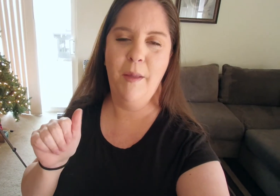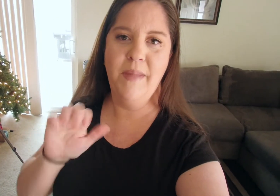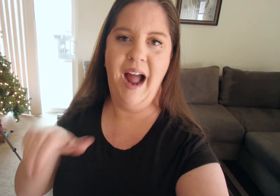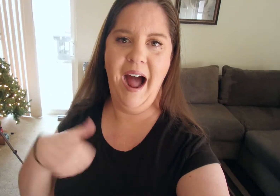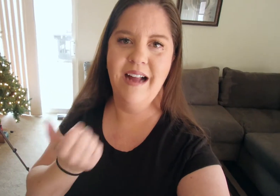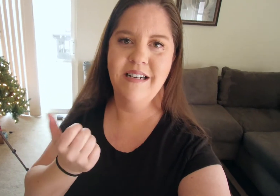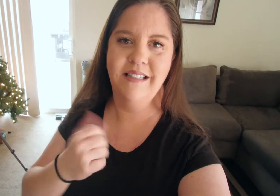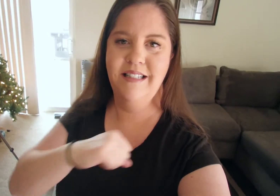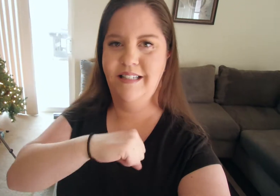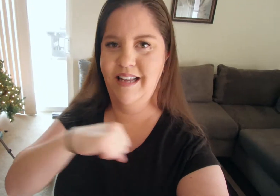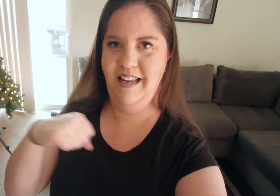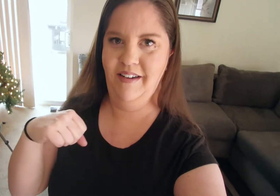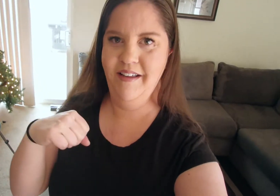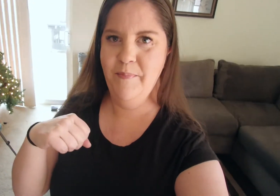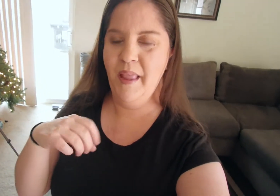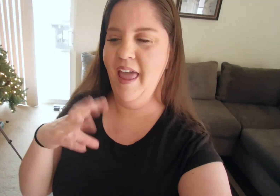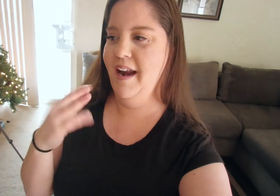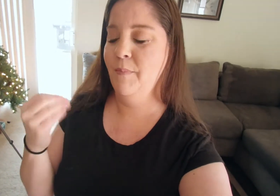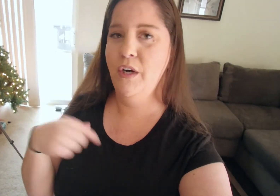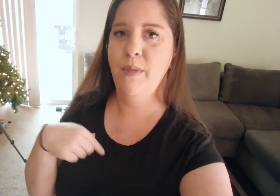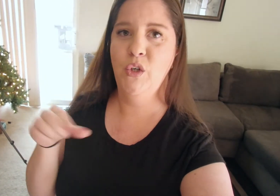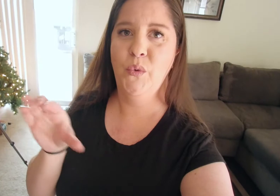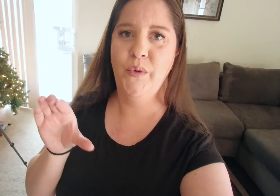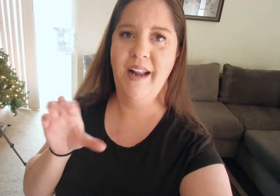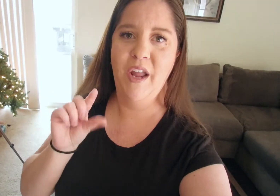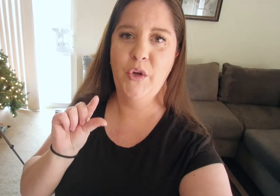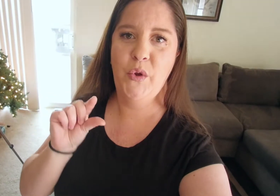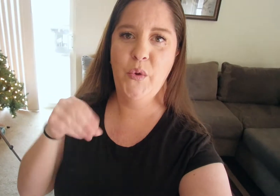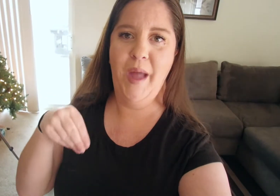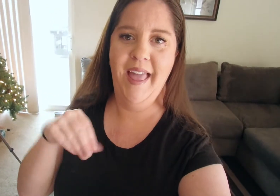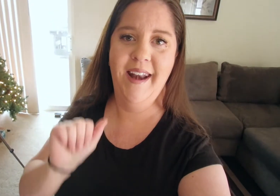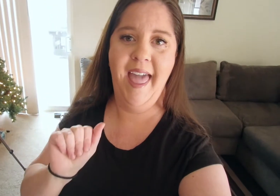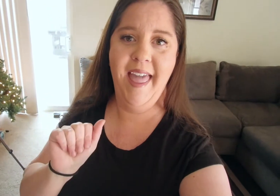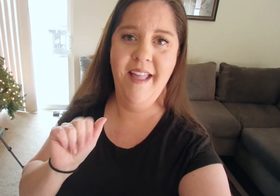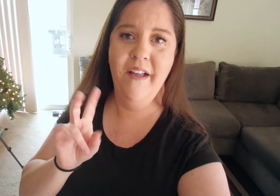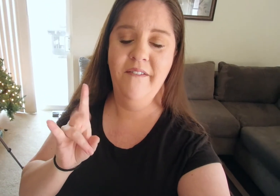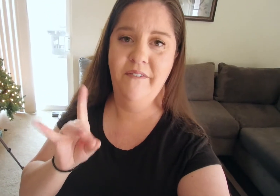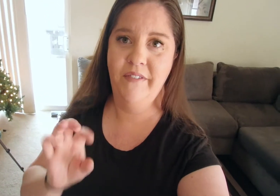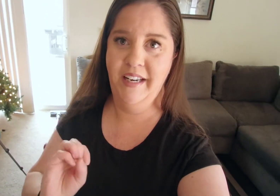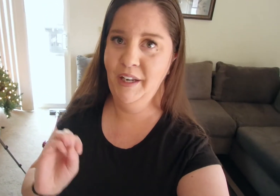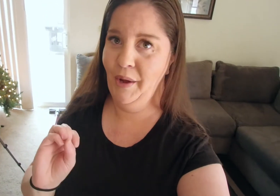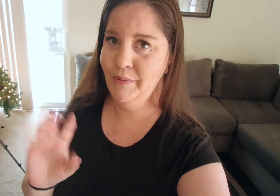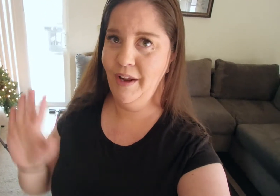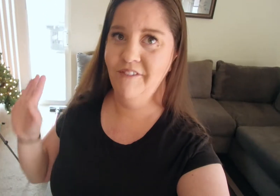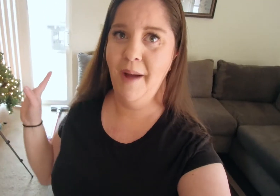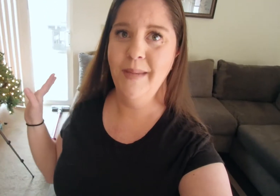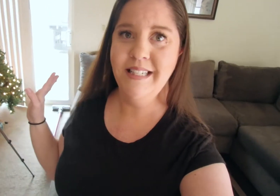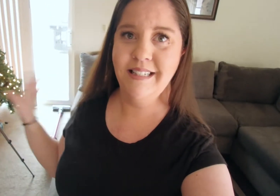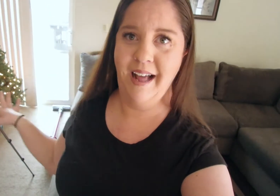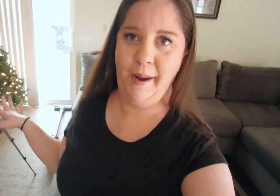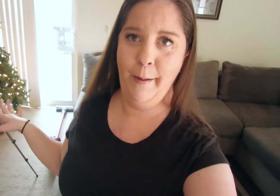a behind the scenes and I'm gonna be doing a Q & A video. So, I've got my set up